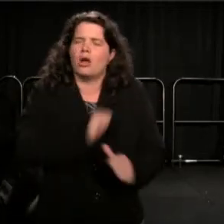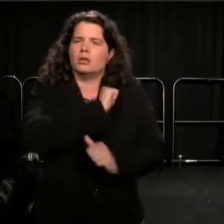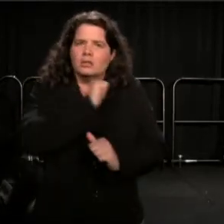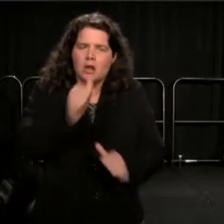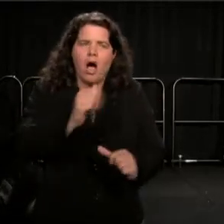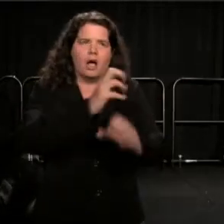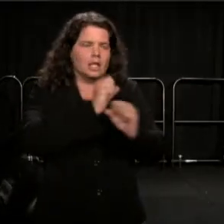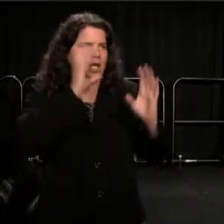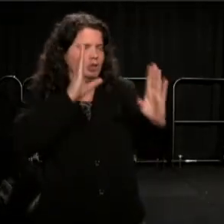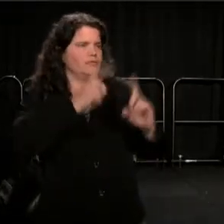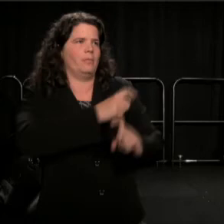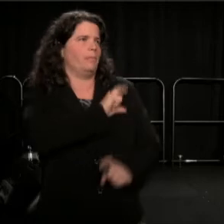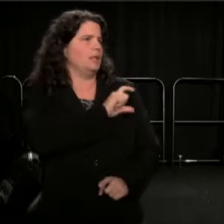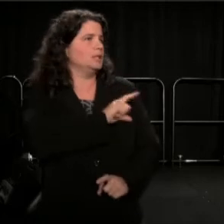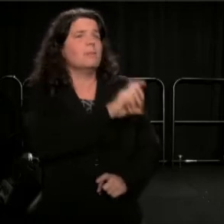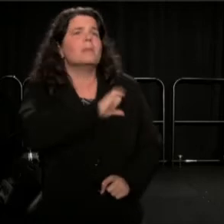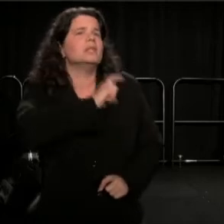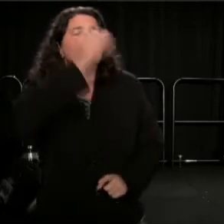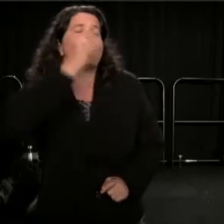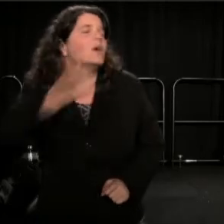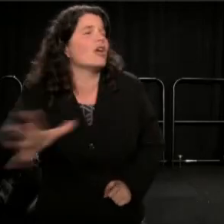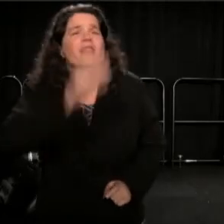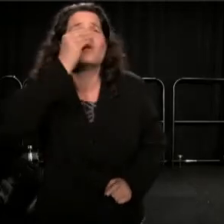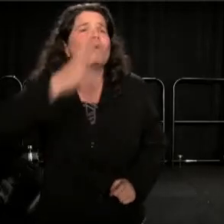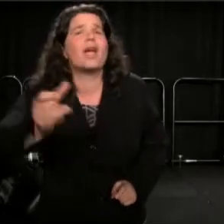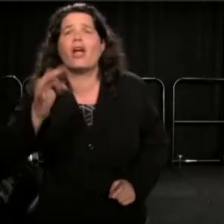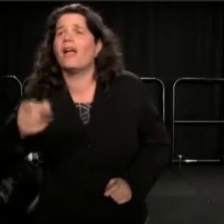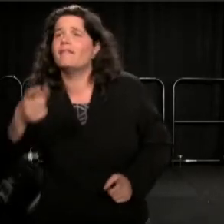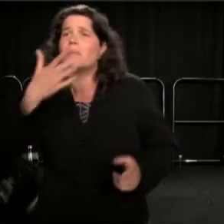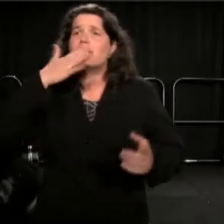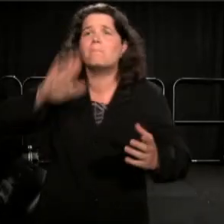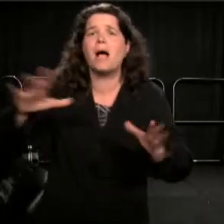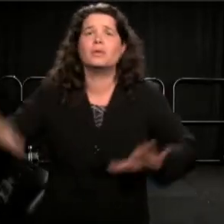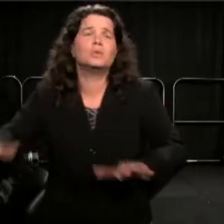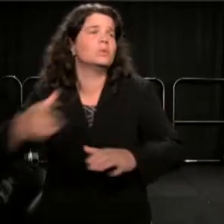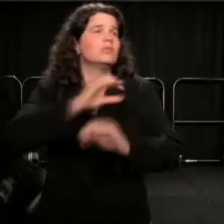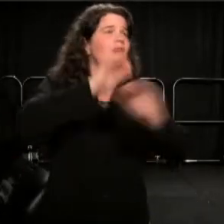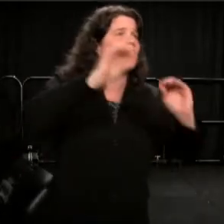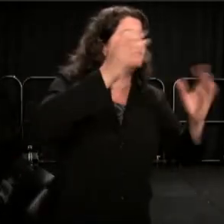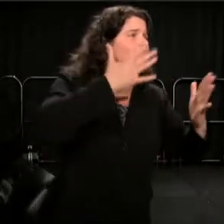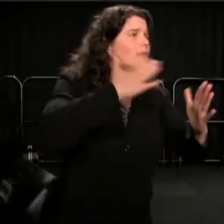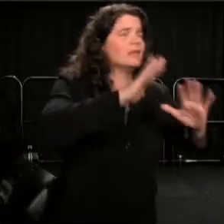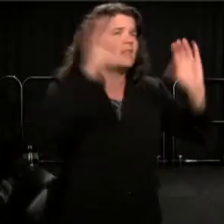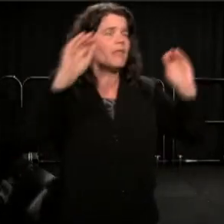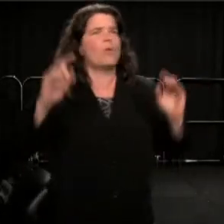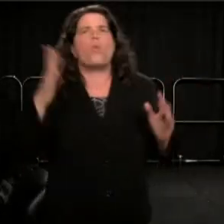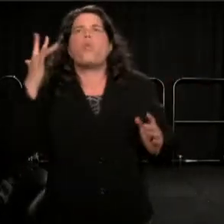The police, they don't care about none of that. They don't care, even if you don't got nothing on you. Why look at the police if you ain't got no problem with the police,